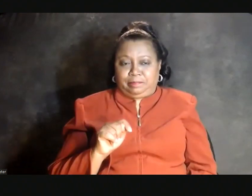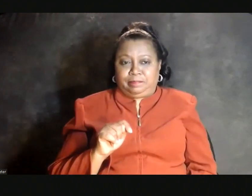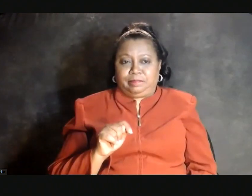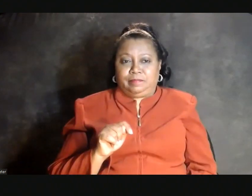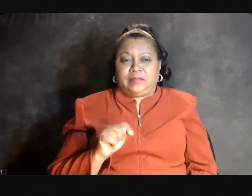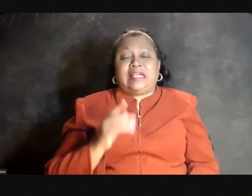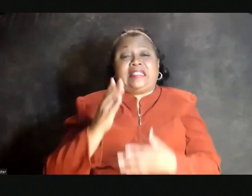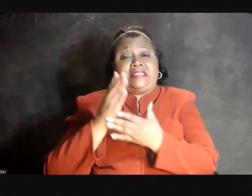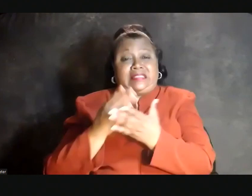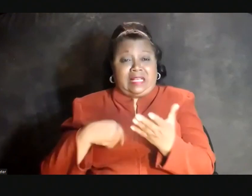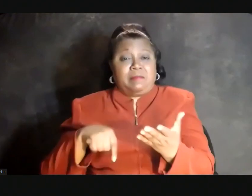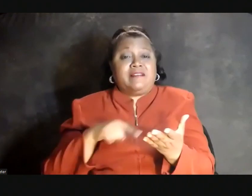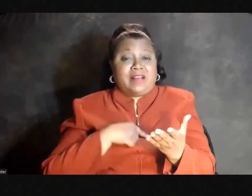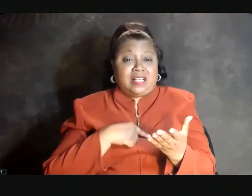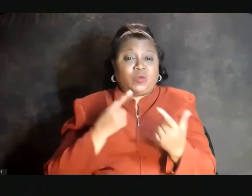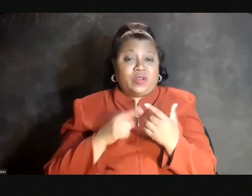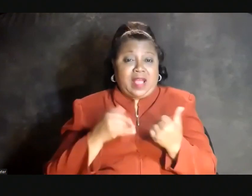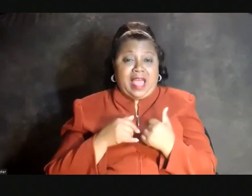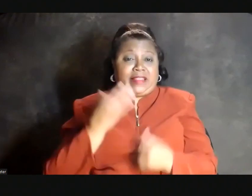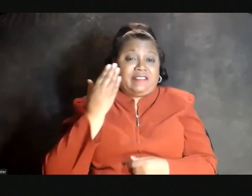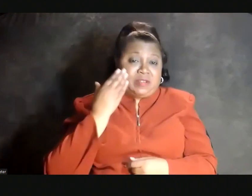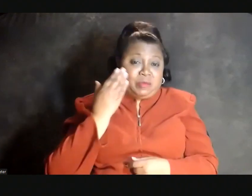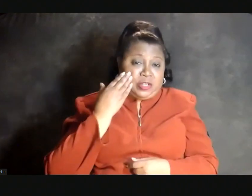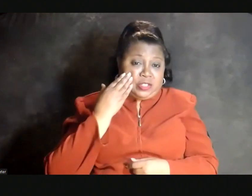Some of us, we are at a familiar crossroads.